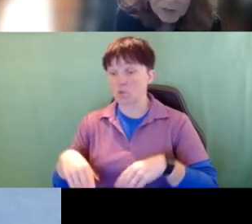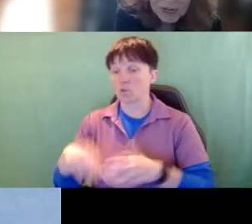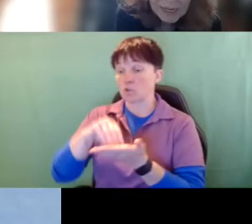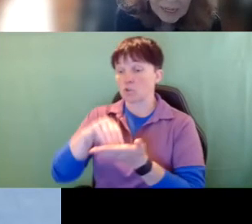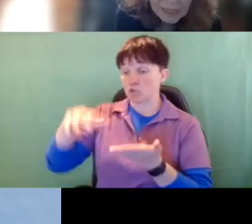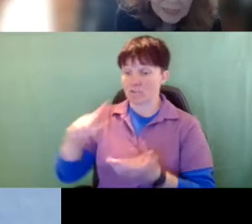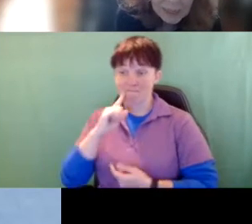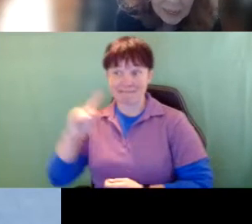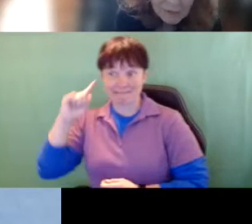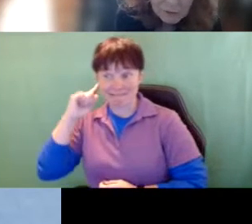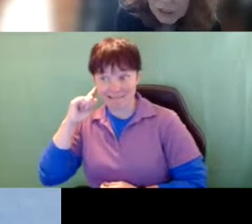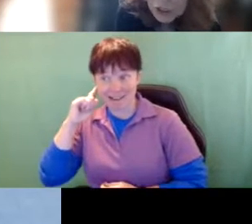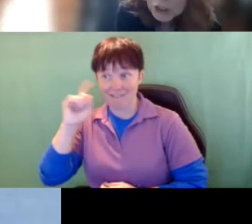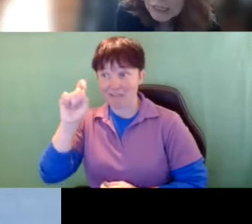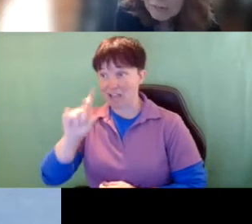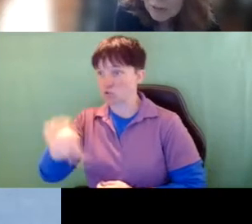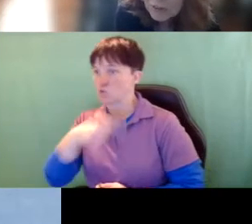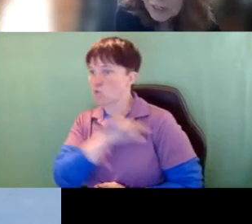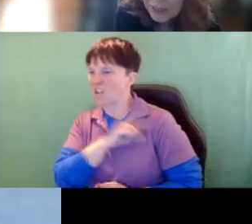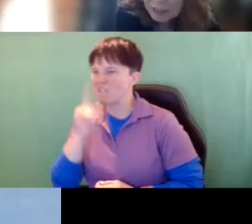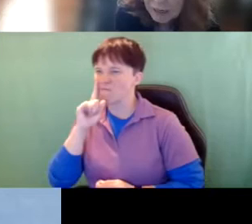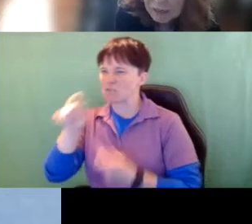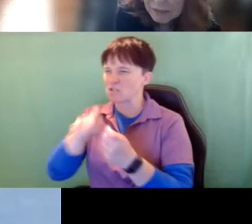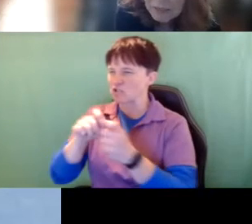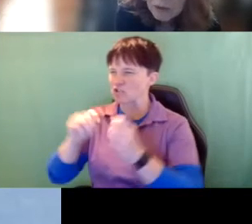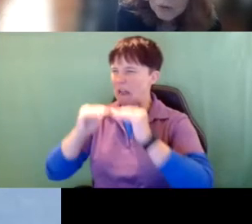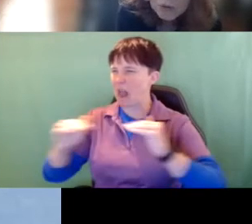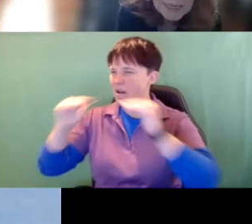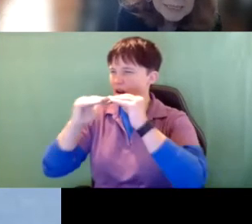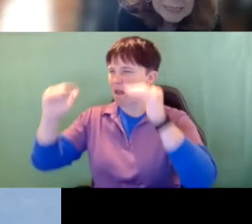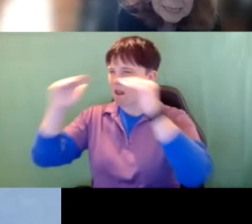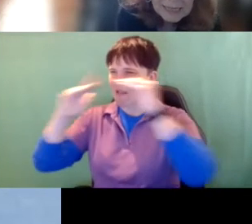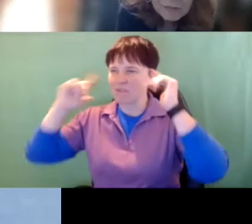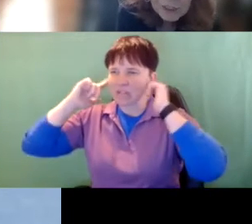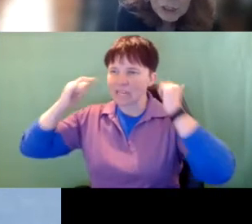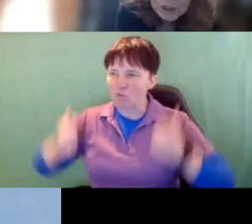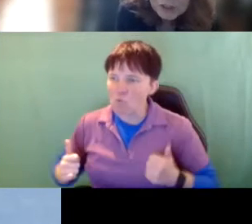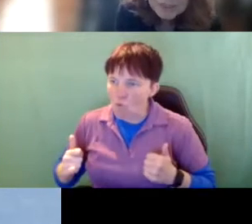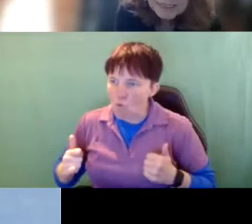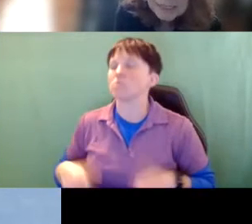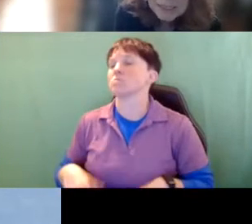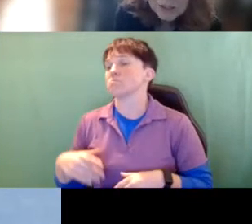for a certain level of hearing loss. Or it may say that for a student to be considered